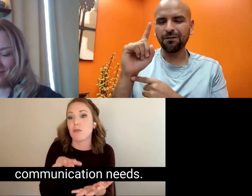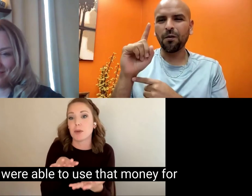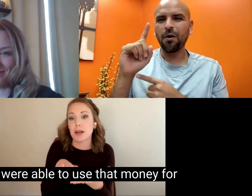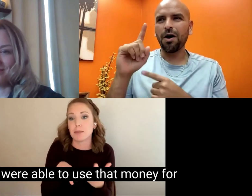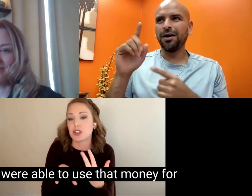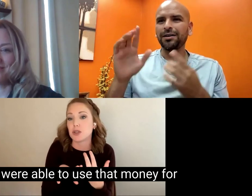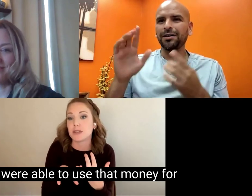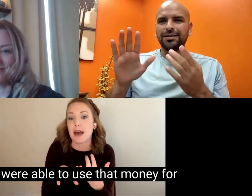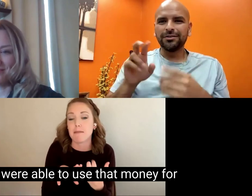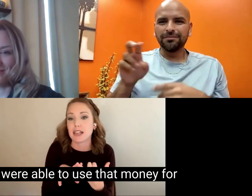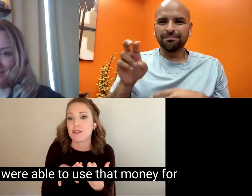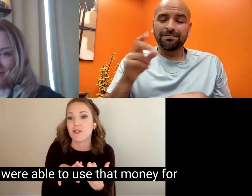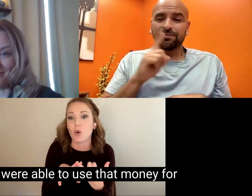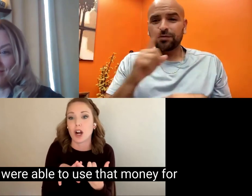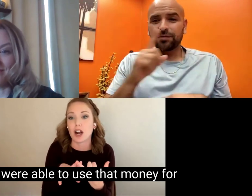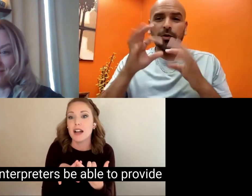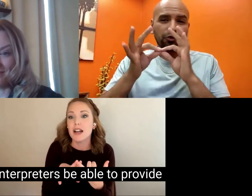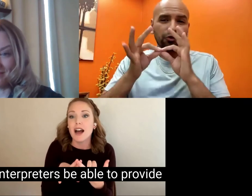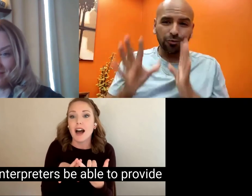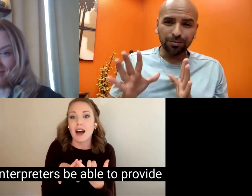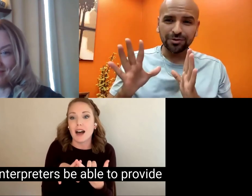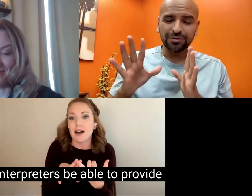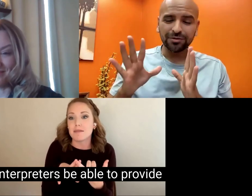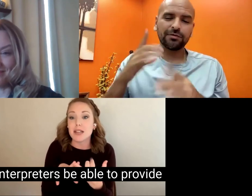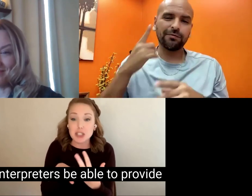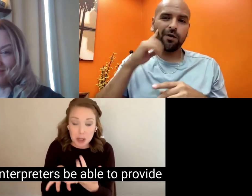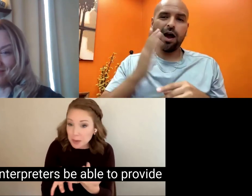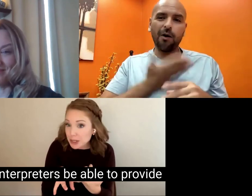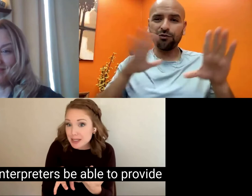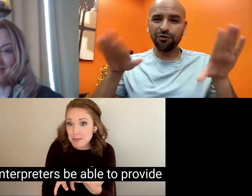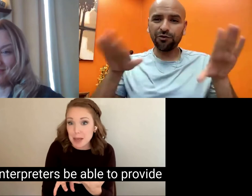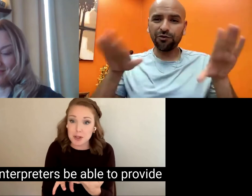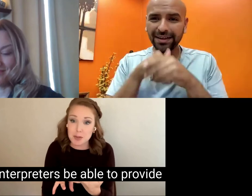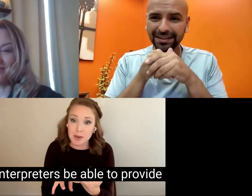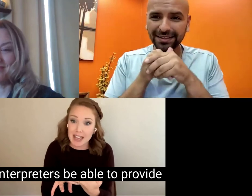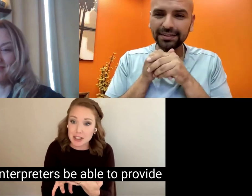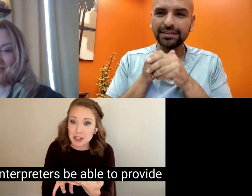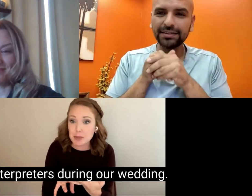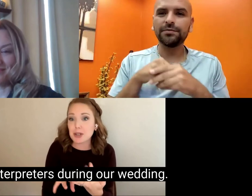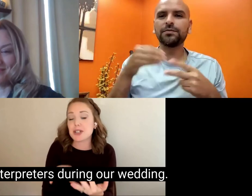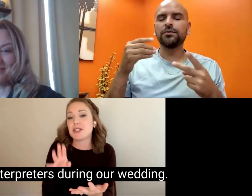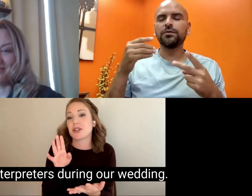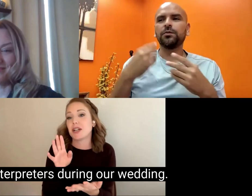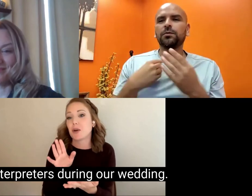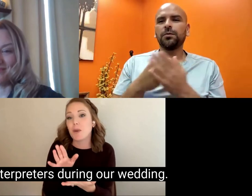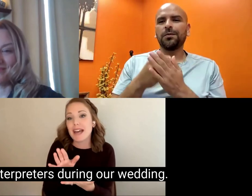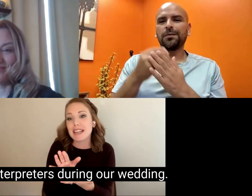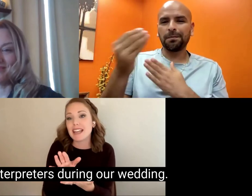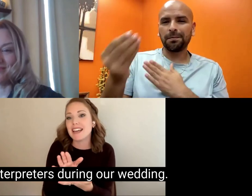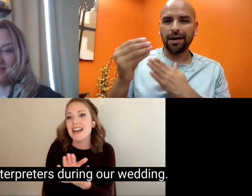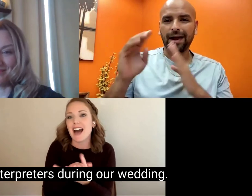We were able to use that money for interpreters be able to provide interpreters during our wedding.